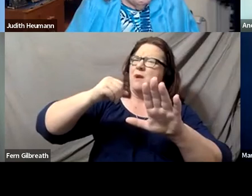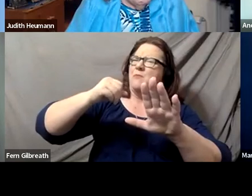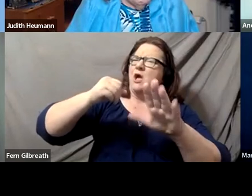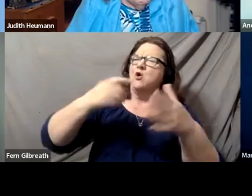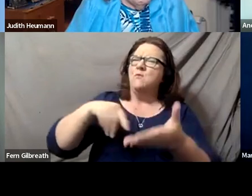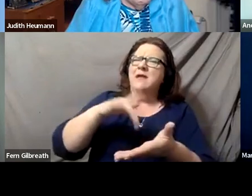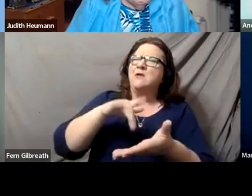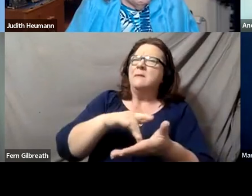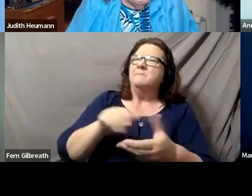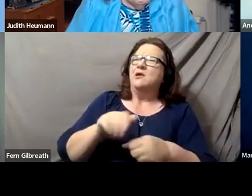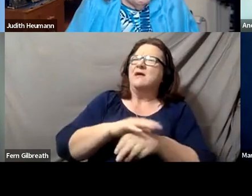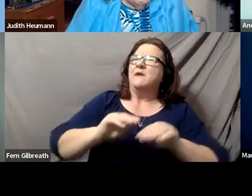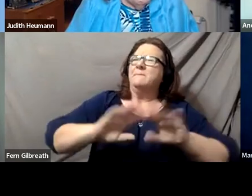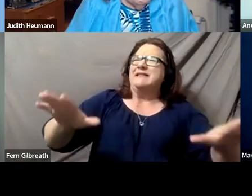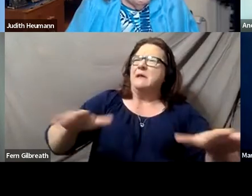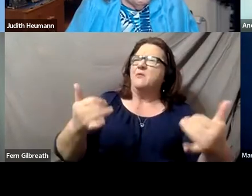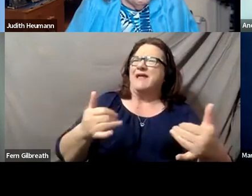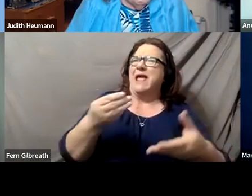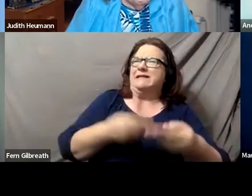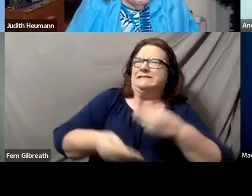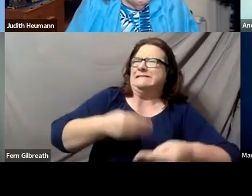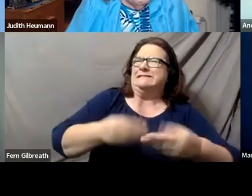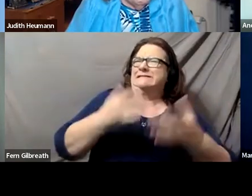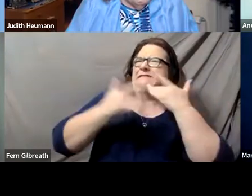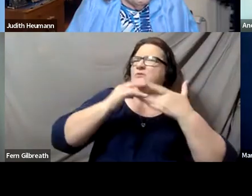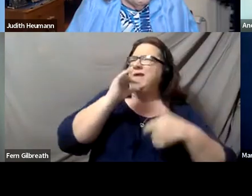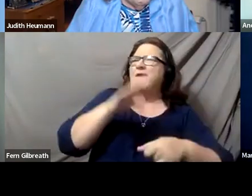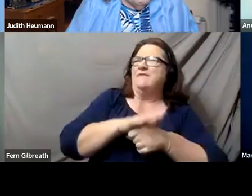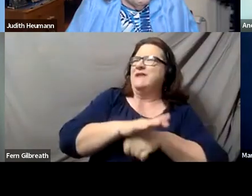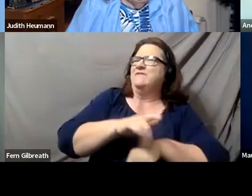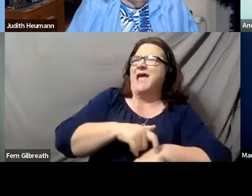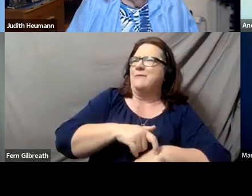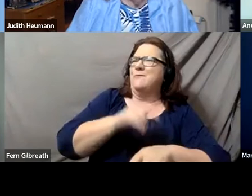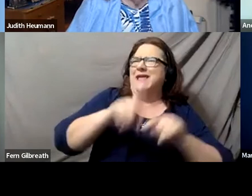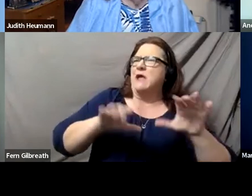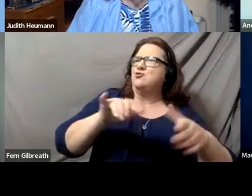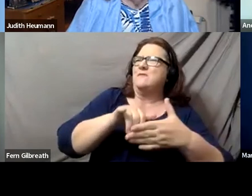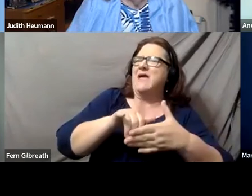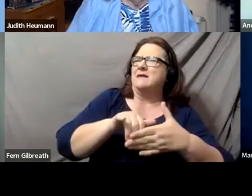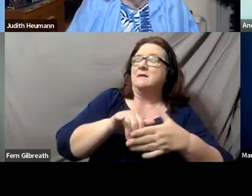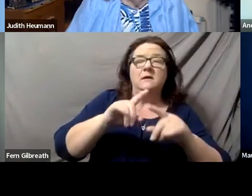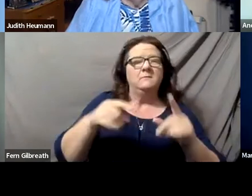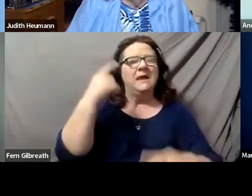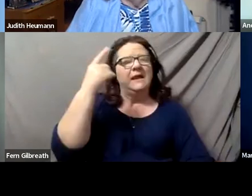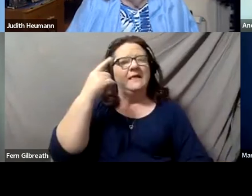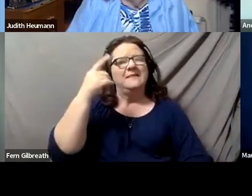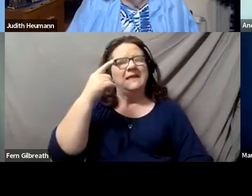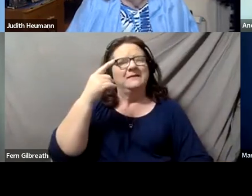Like c'mon, we can't do this right now. We have things going on. But I think there is in some ways a paradoxical experience